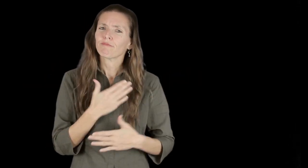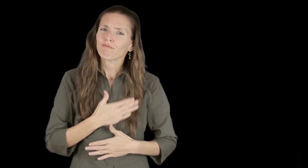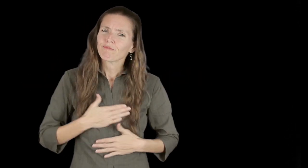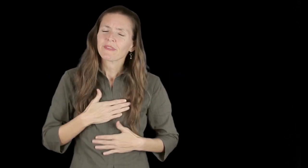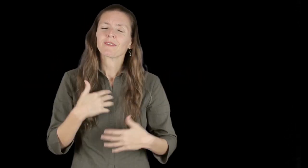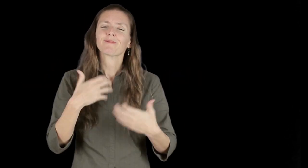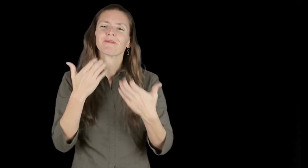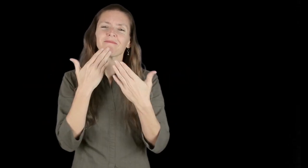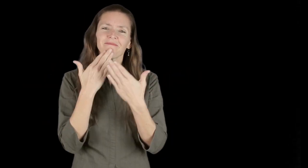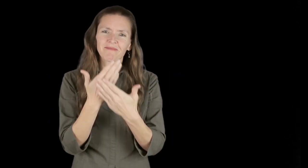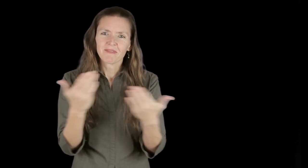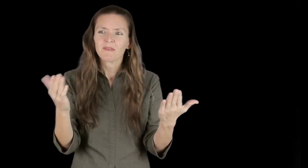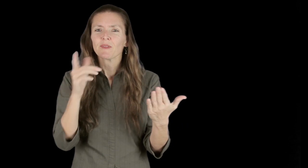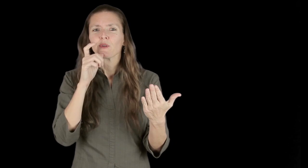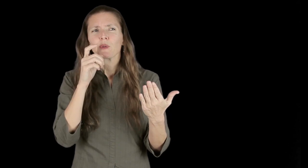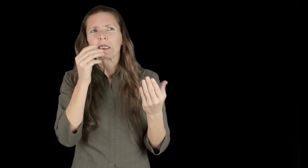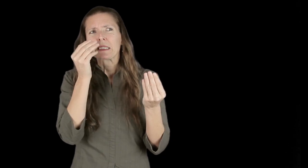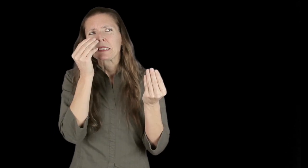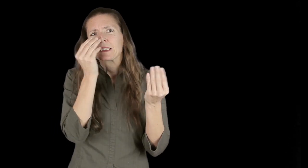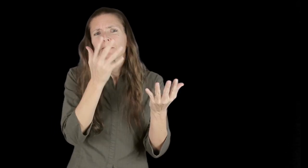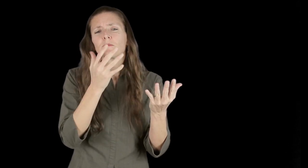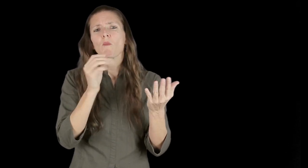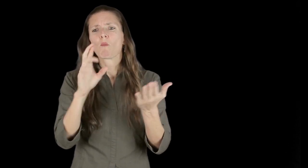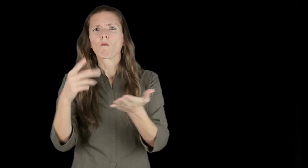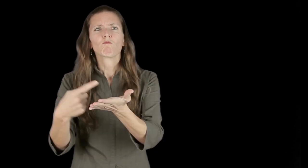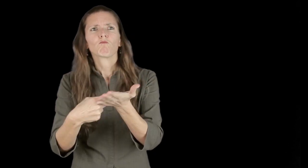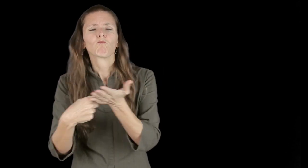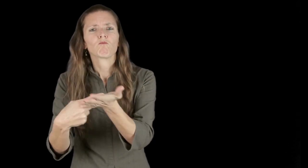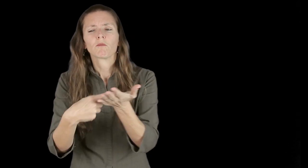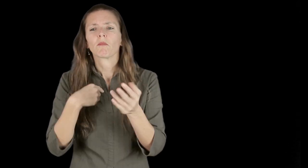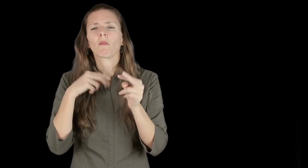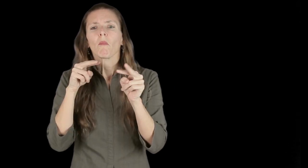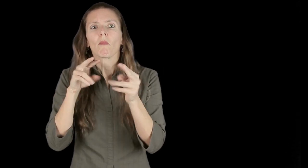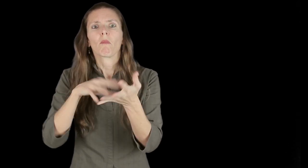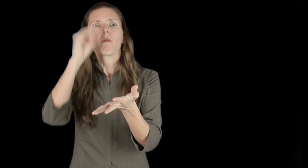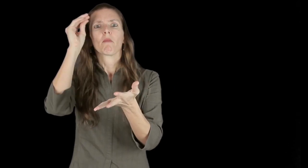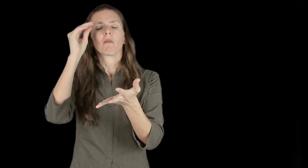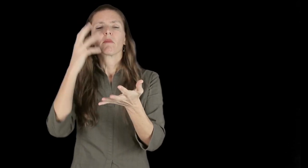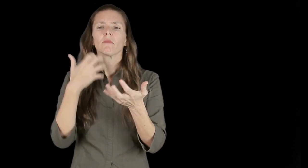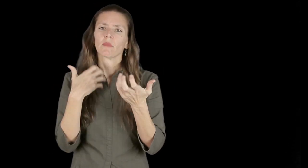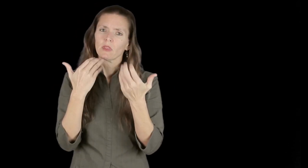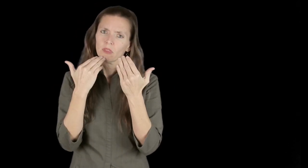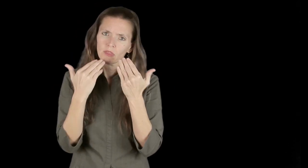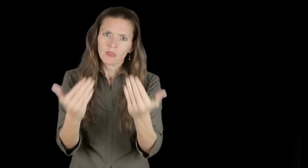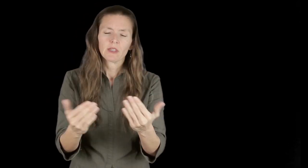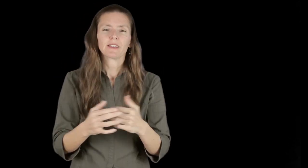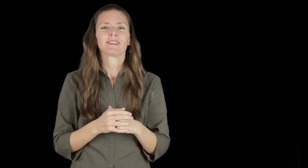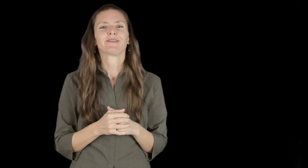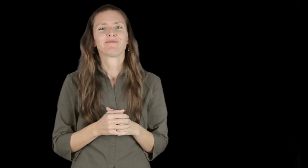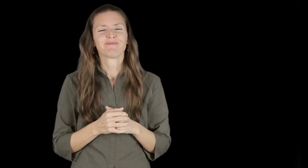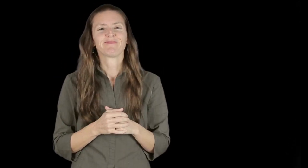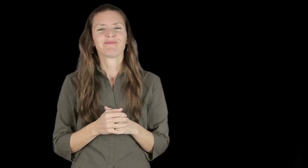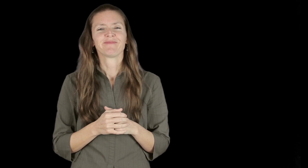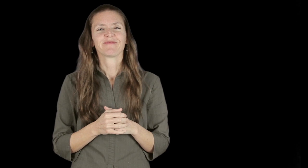I’m grateful and appreciative to those who let me know about the issues in the video, or discussed the video openly where I could witness the discussions and learn from them. Really: thank you.